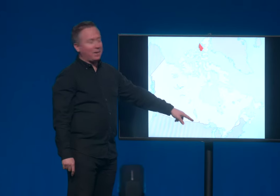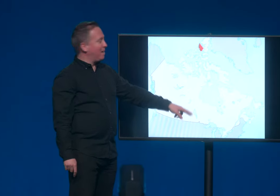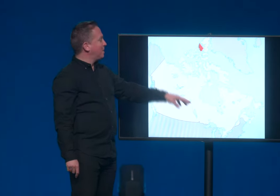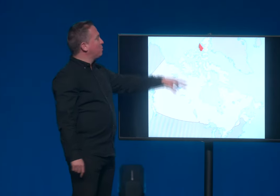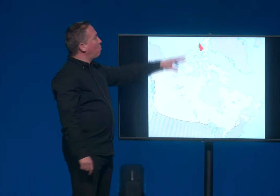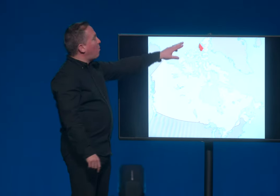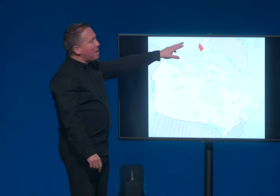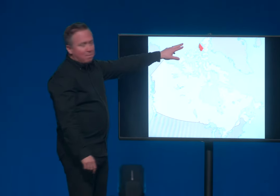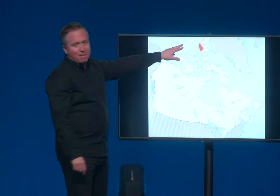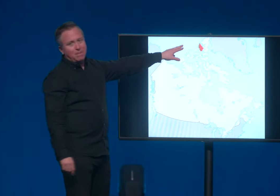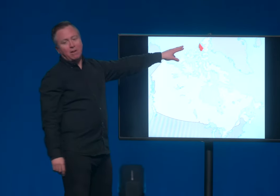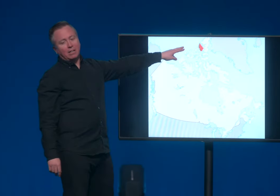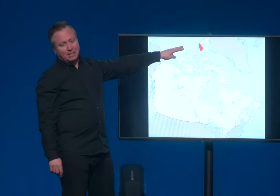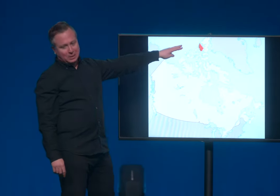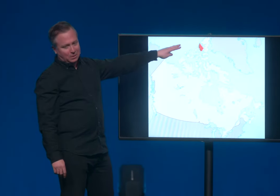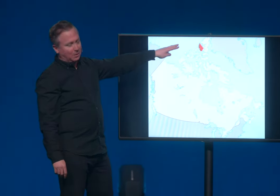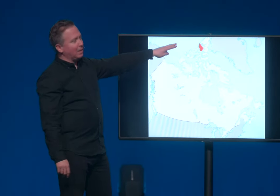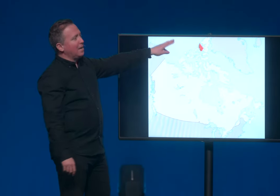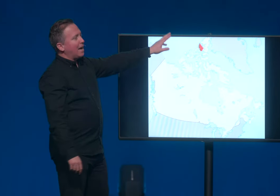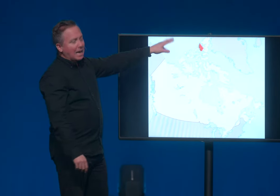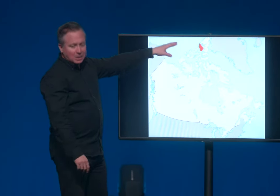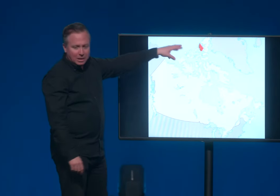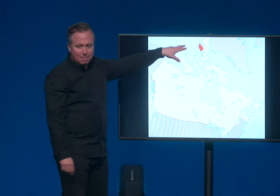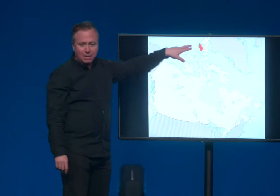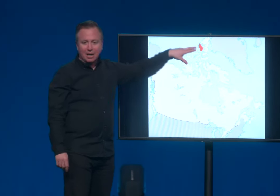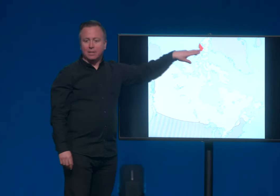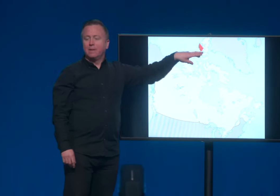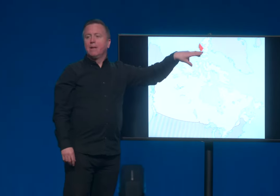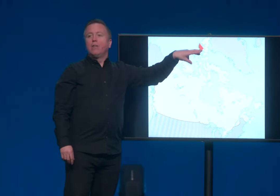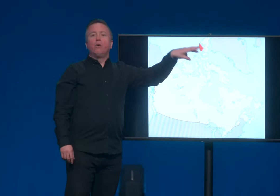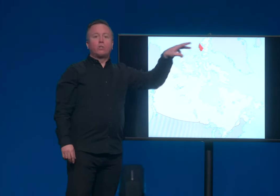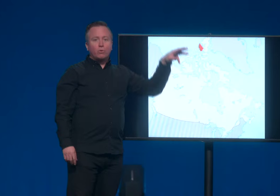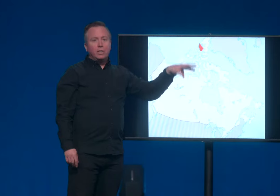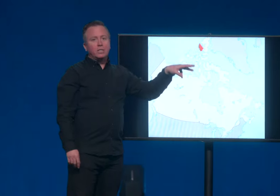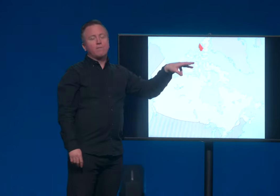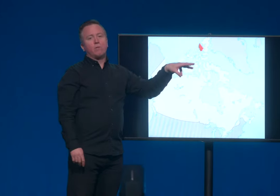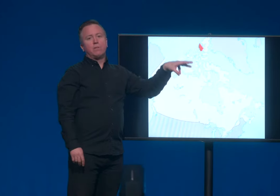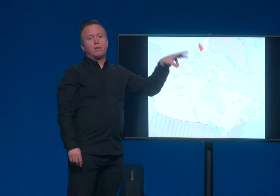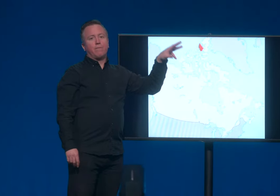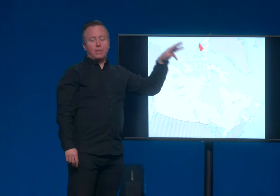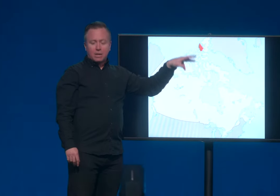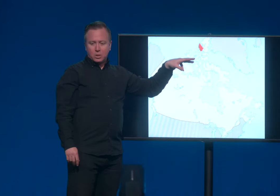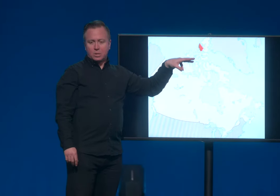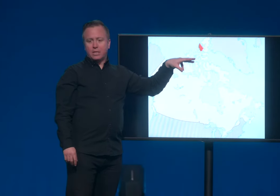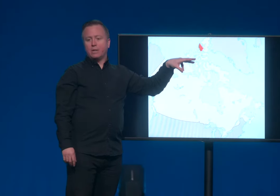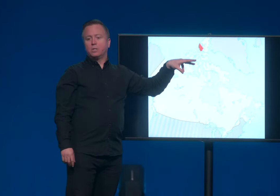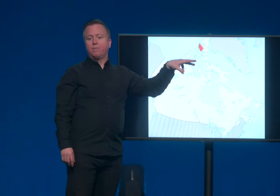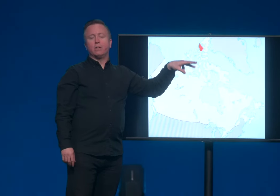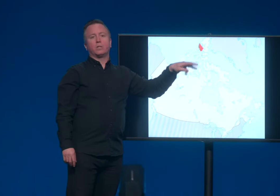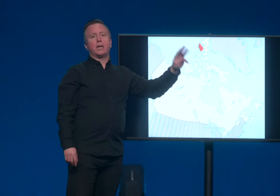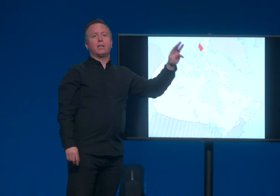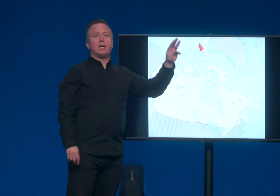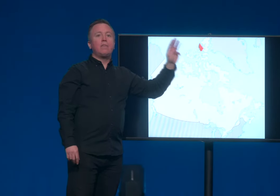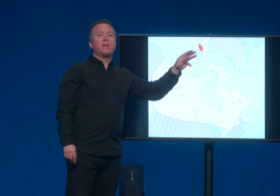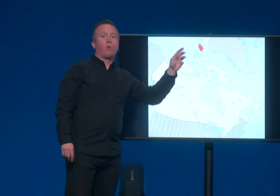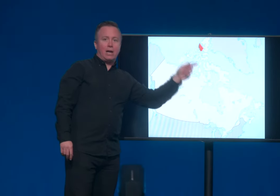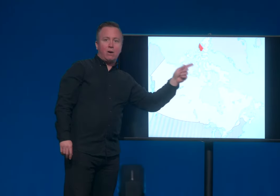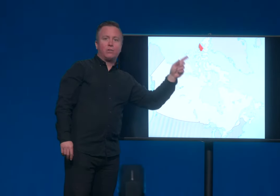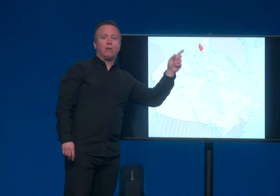Okay? This is way above the Arctic Circle. Axel Heiberg Island. No trees have grown there for thousands and thousands of years. And in the ground